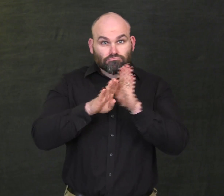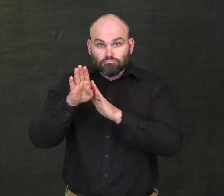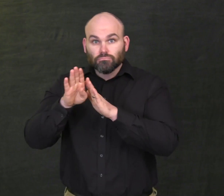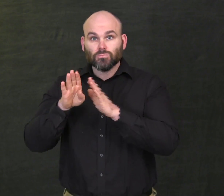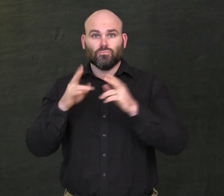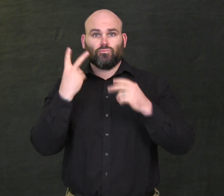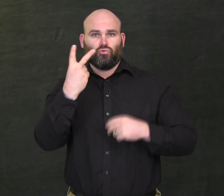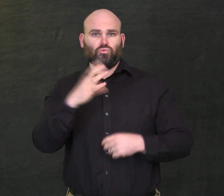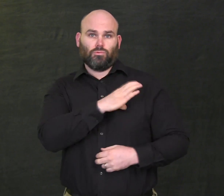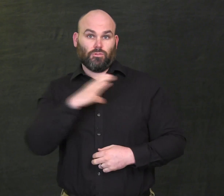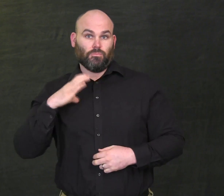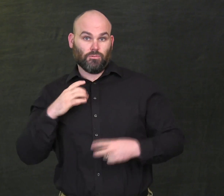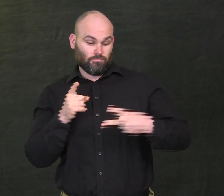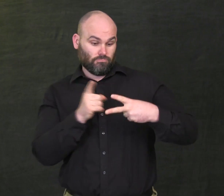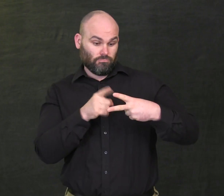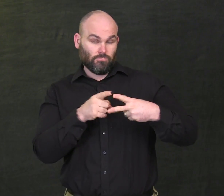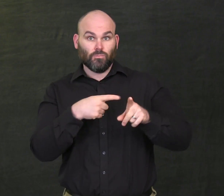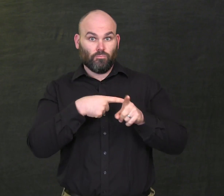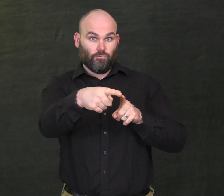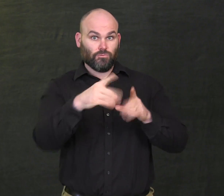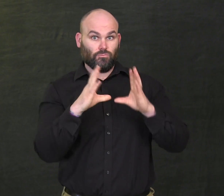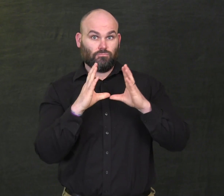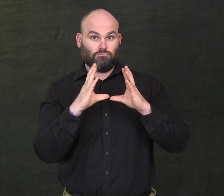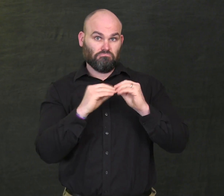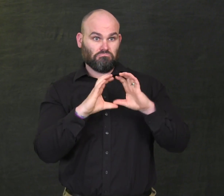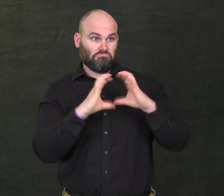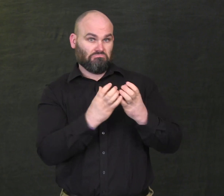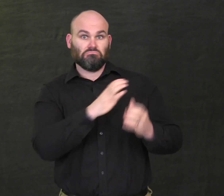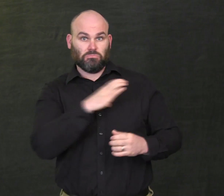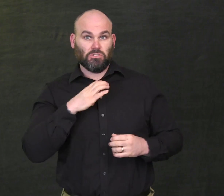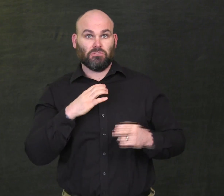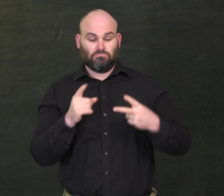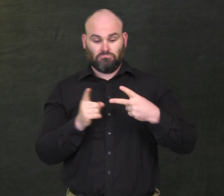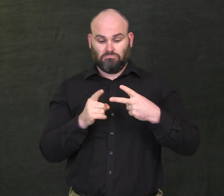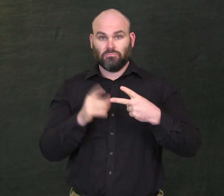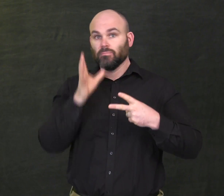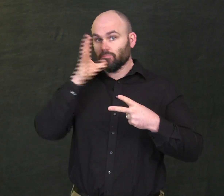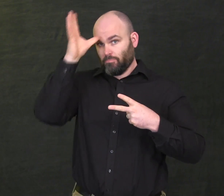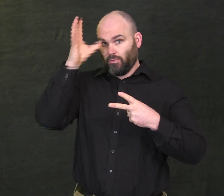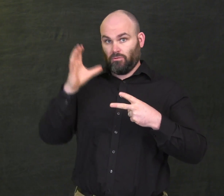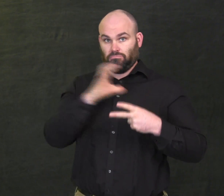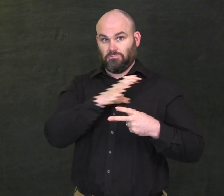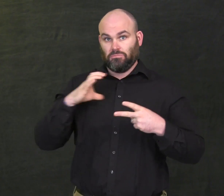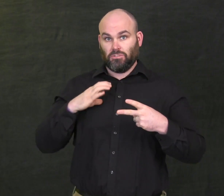The Collaborative Event is planned by two committees: the Professional Symposium Committee and the Parent Conference Committee.